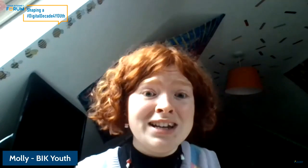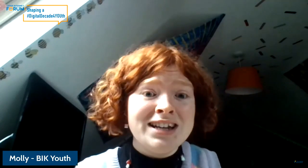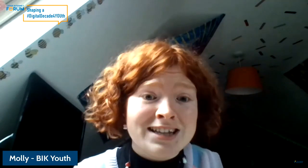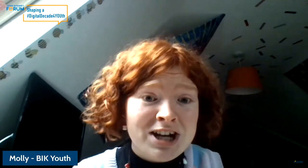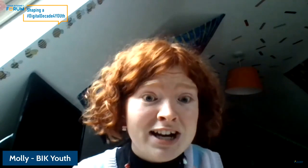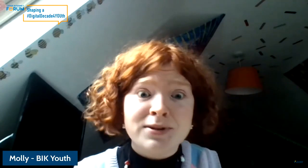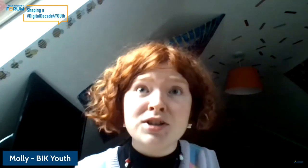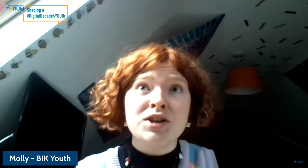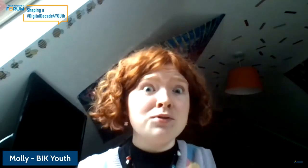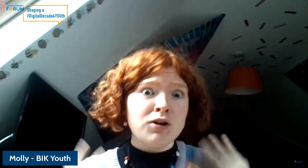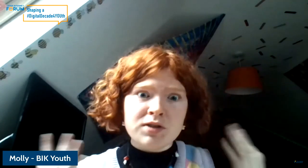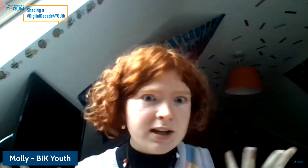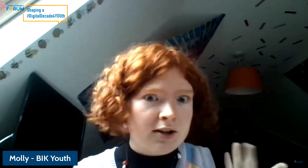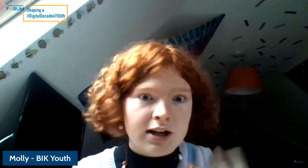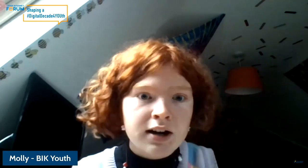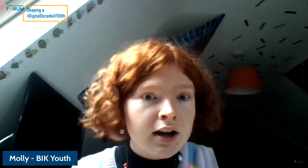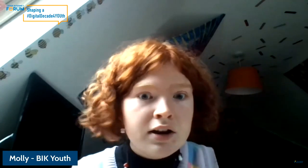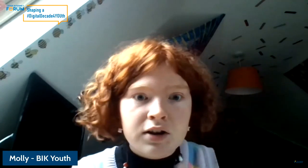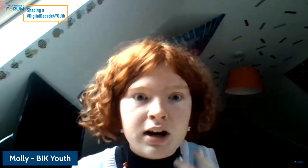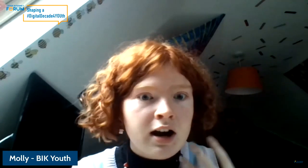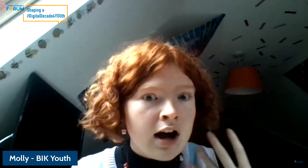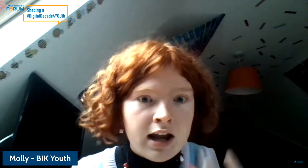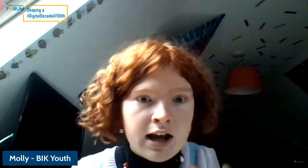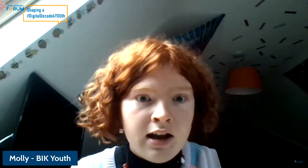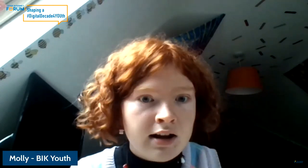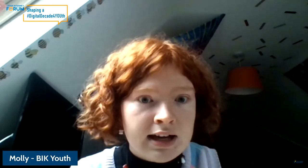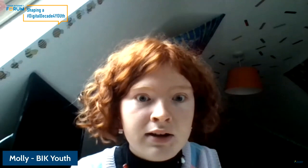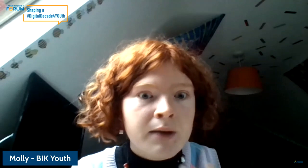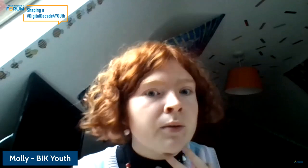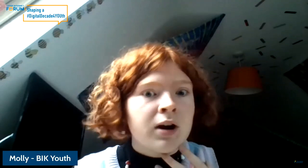because who knows when another online lockdown and when we are